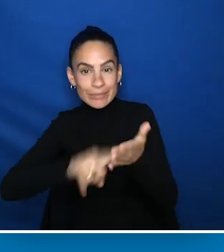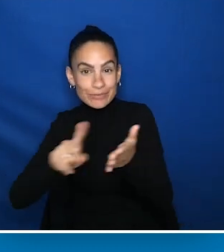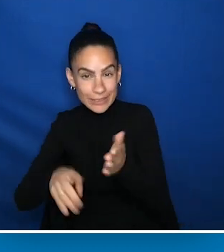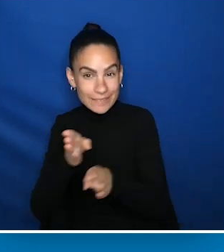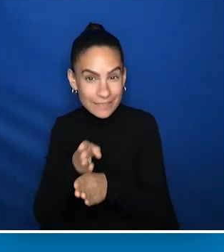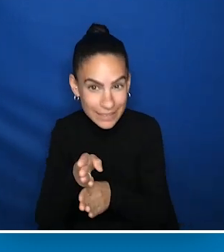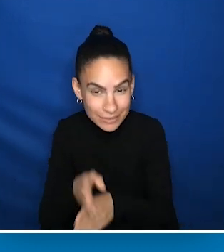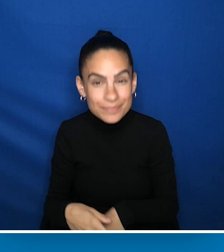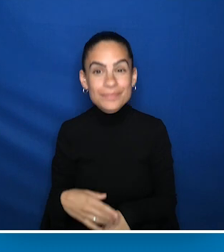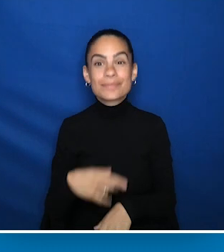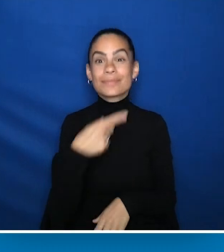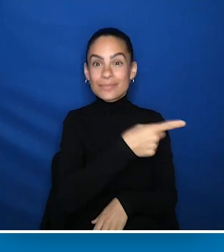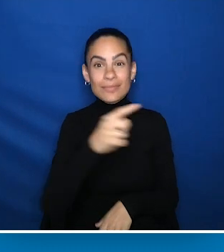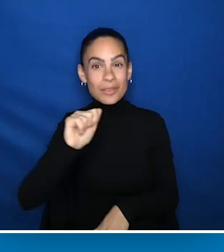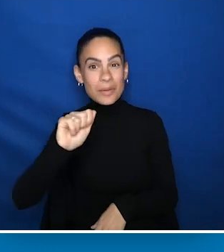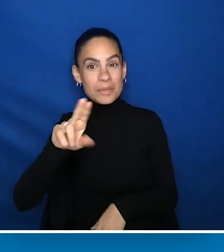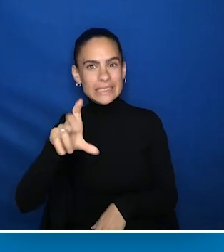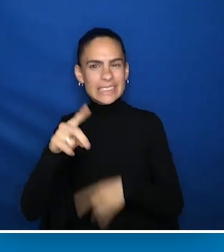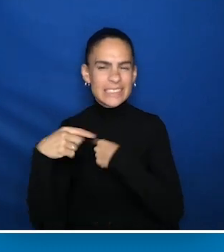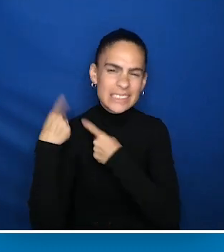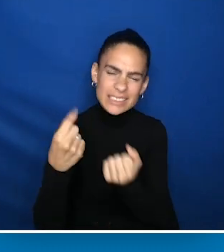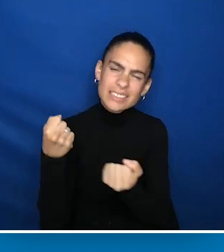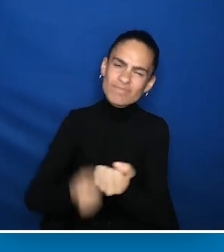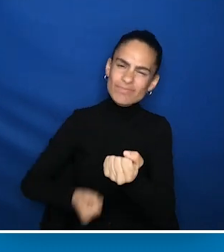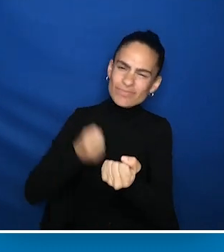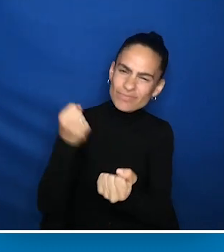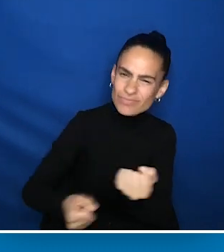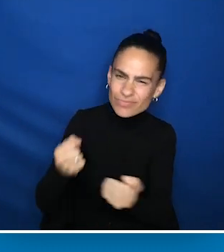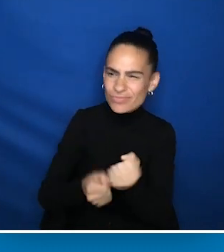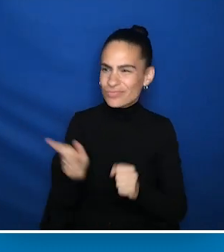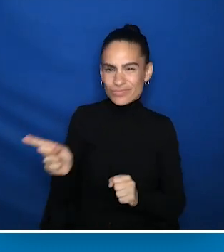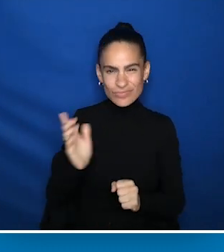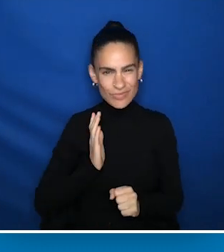AUCD has been a strong supporter of PCORI for many years as a steering member